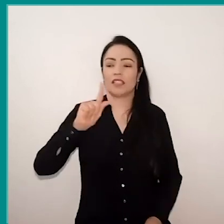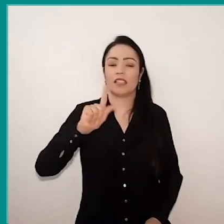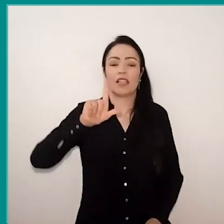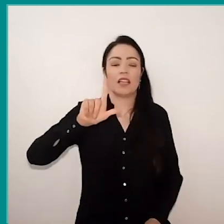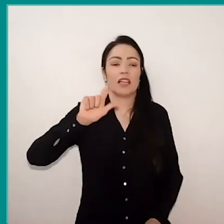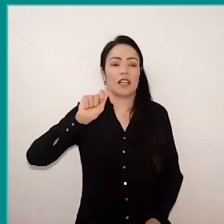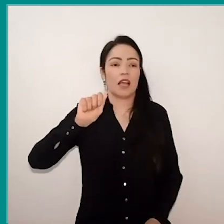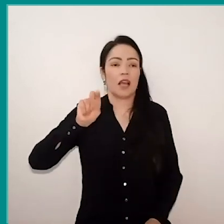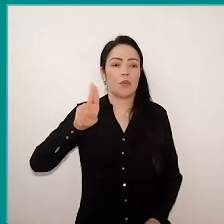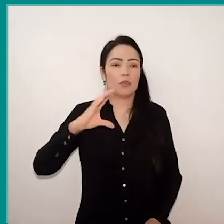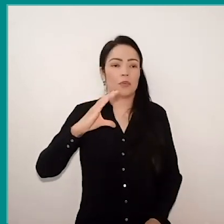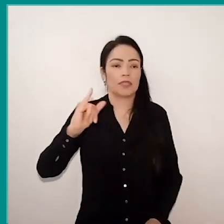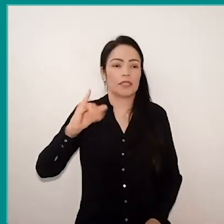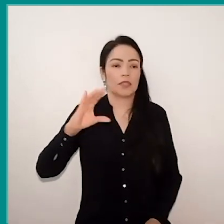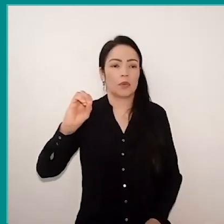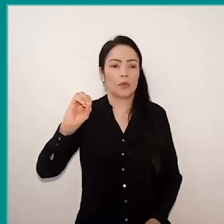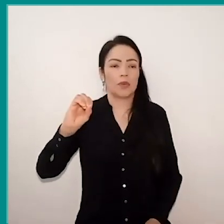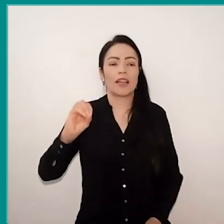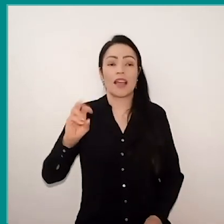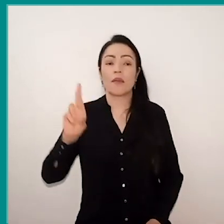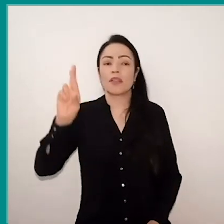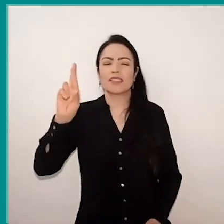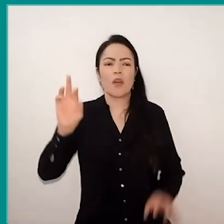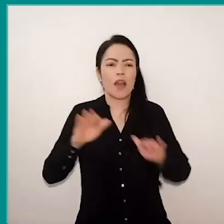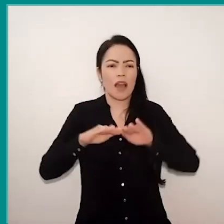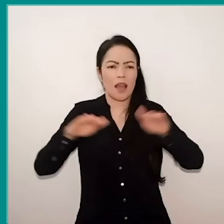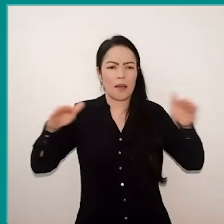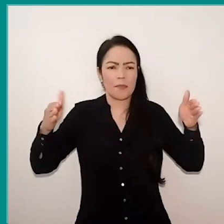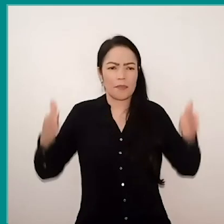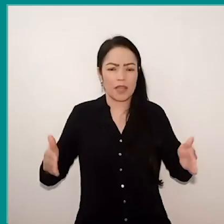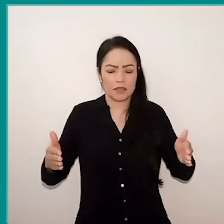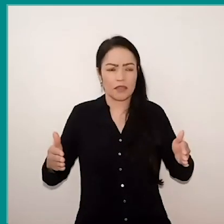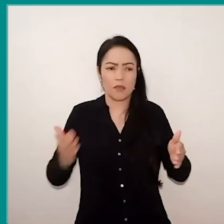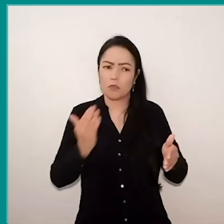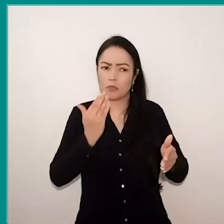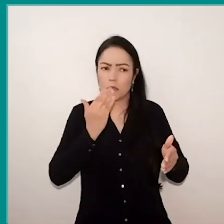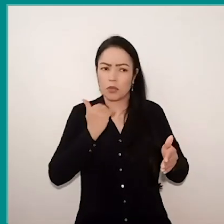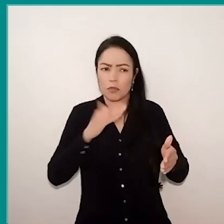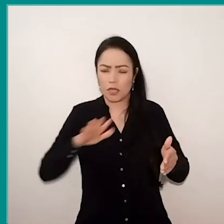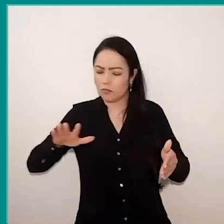the drawing, it represents a table, like a dinner table, has a person's hand with a knife